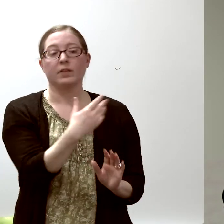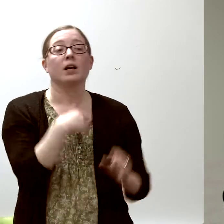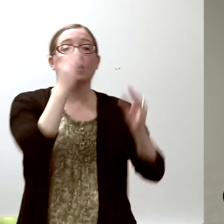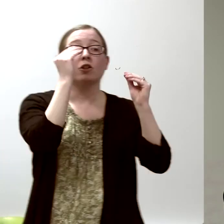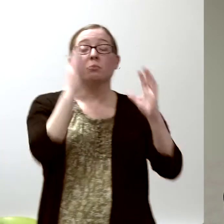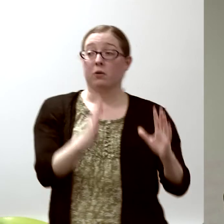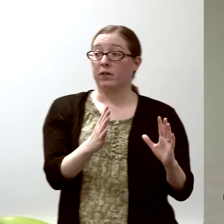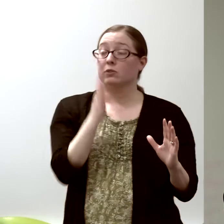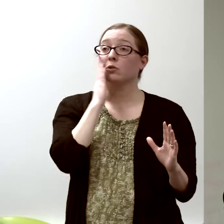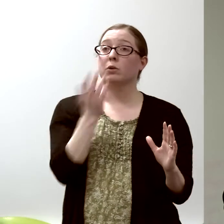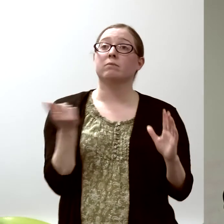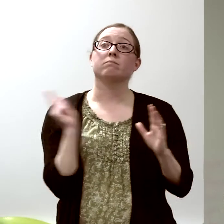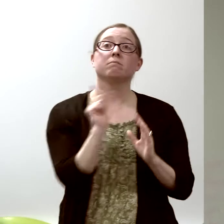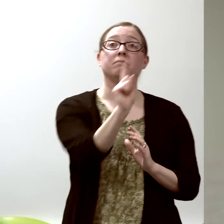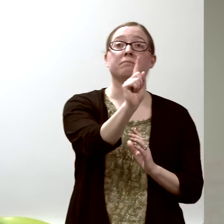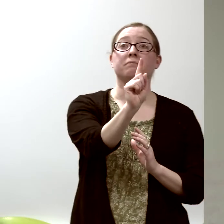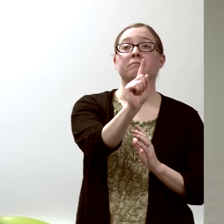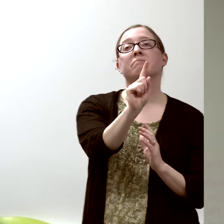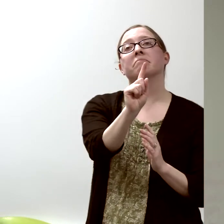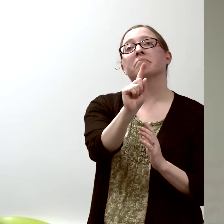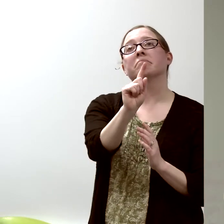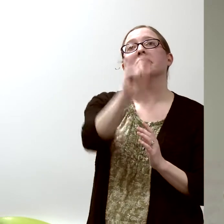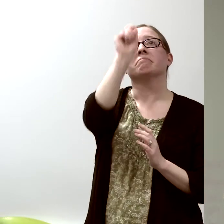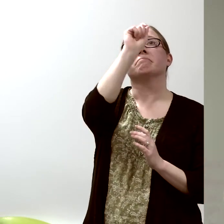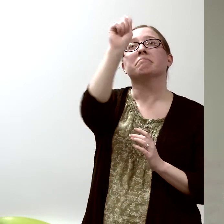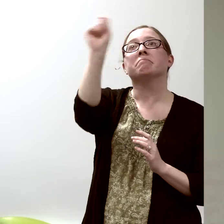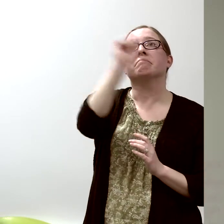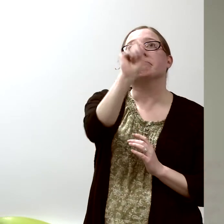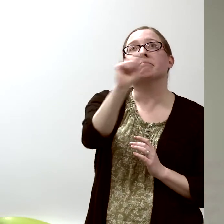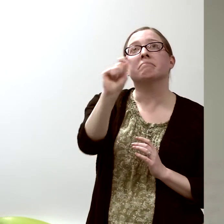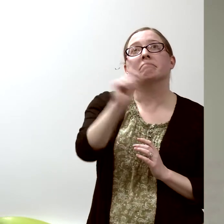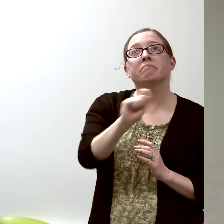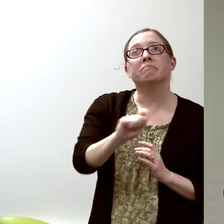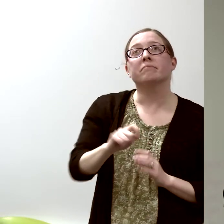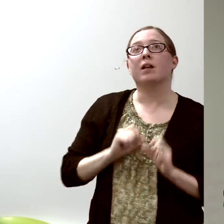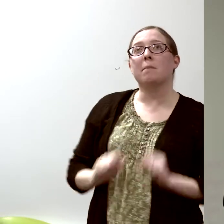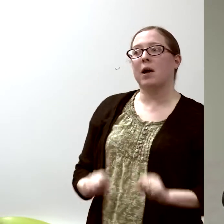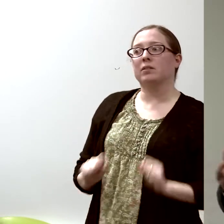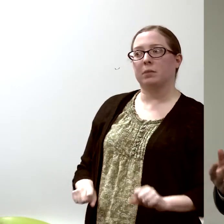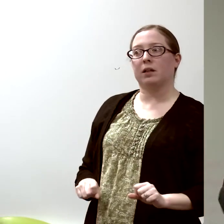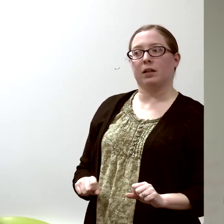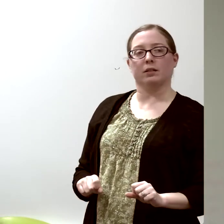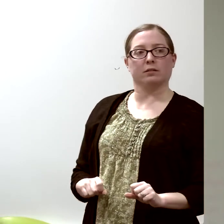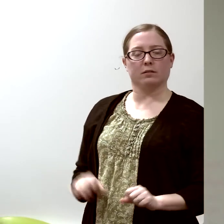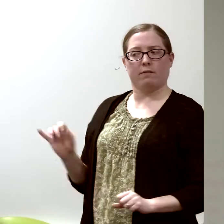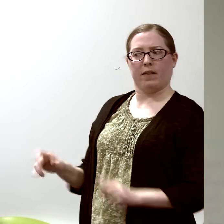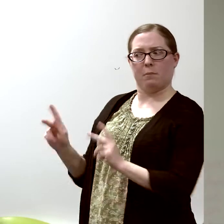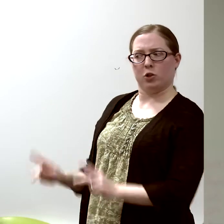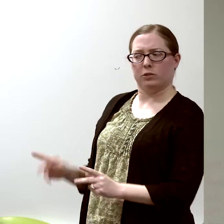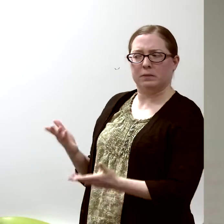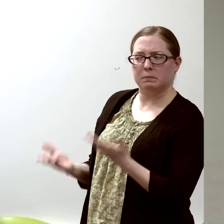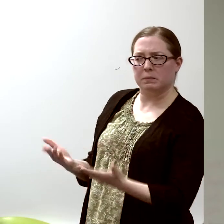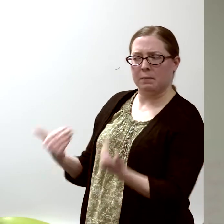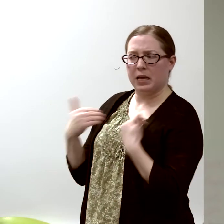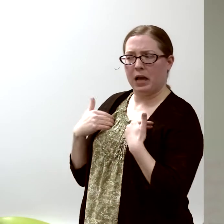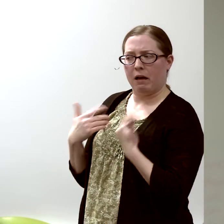and he would go up to the board and list the possibilities of what that person might have as an illness...